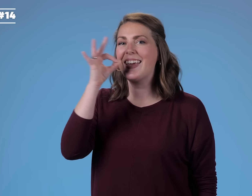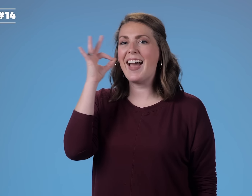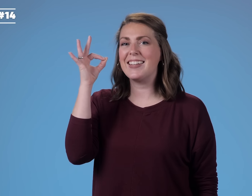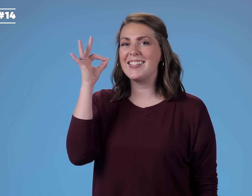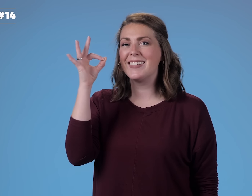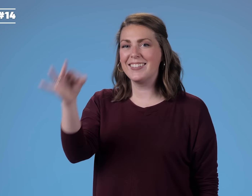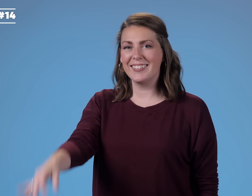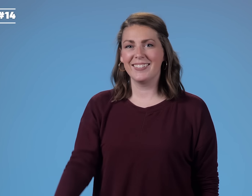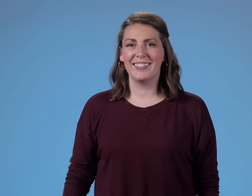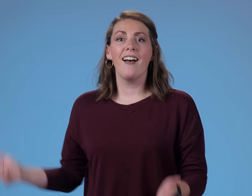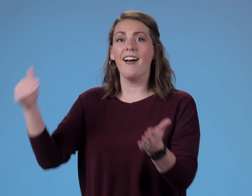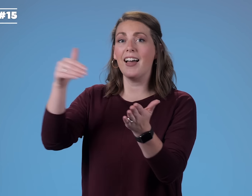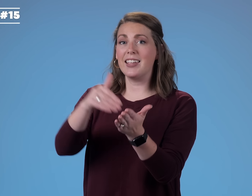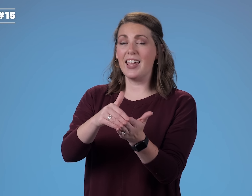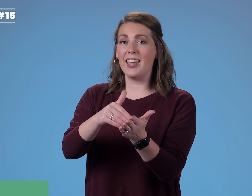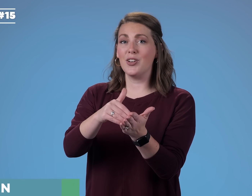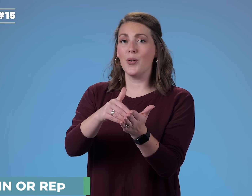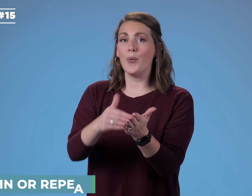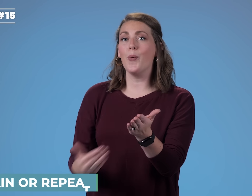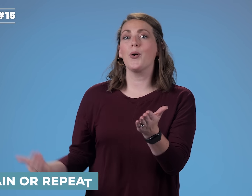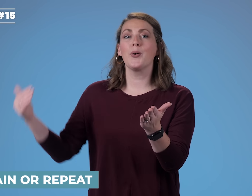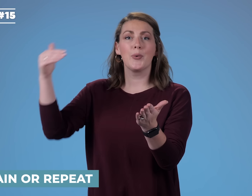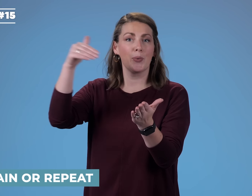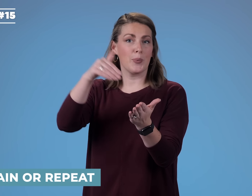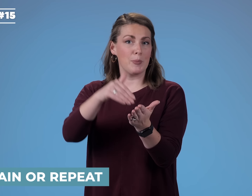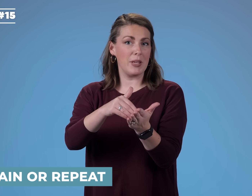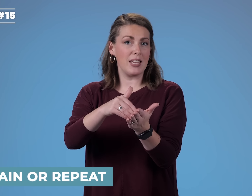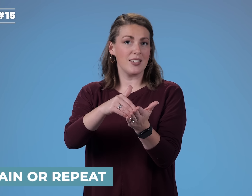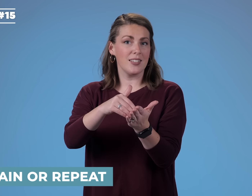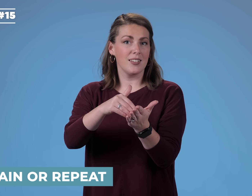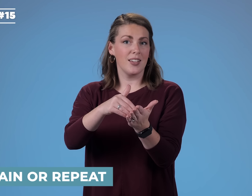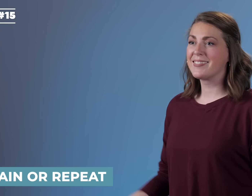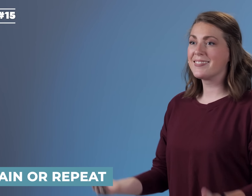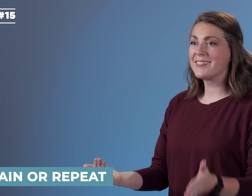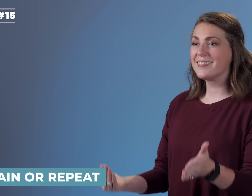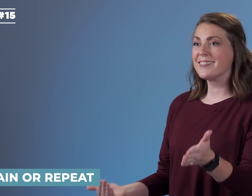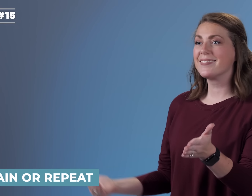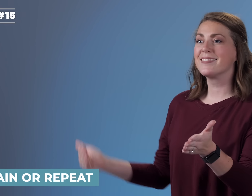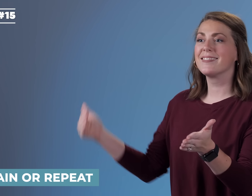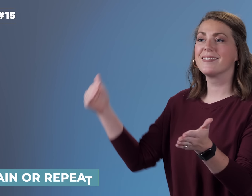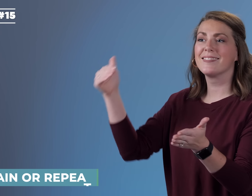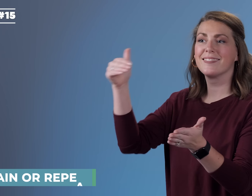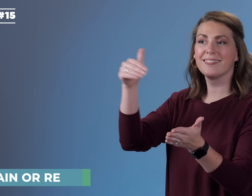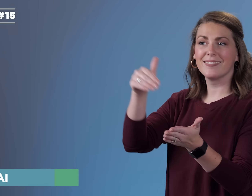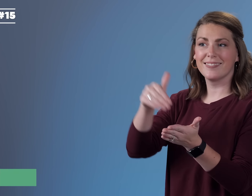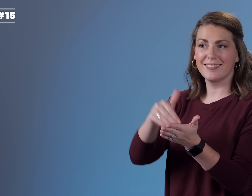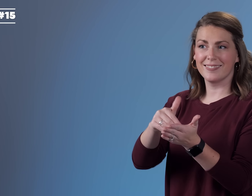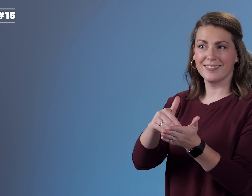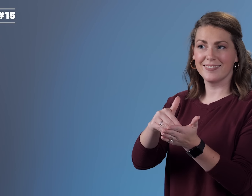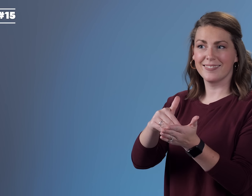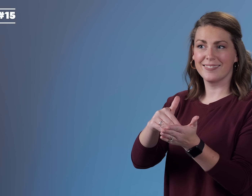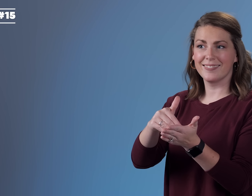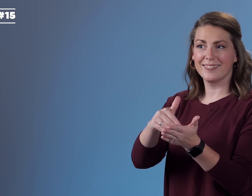CAT AGAIN or REPEAT Your dominant hand is coming into the middle of your hand.